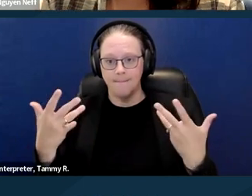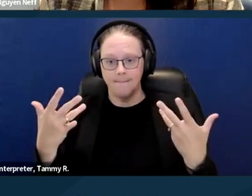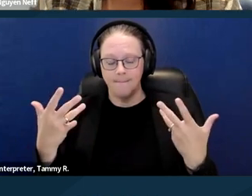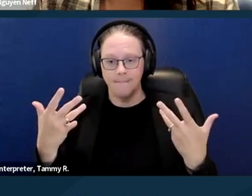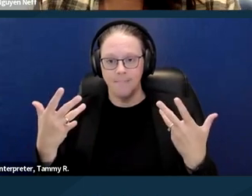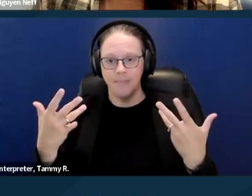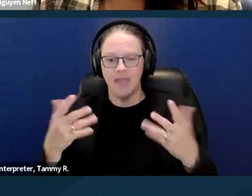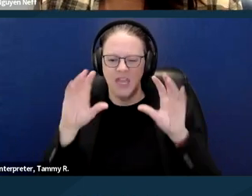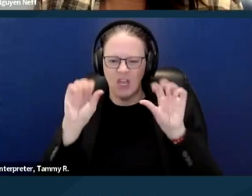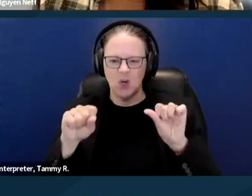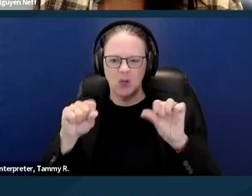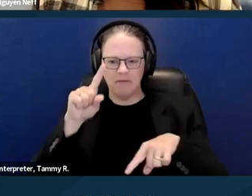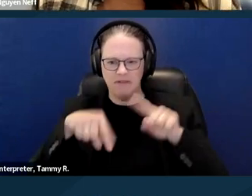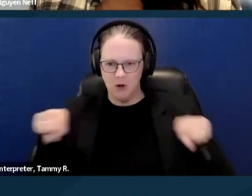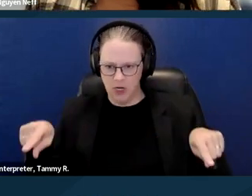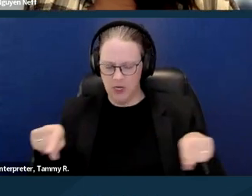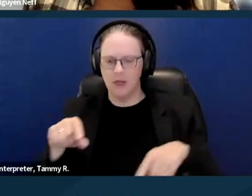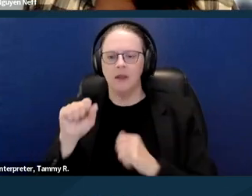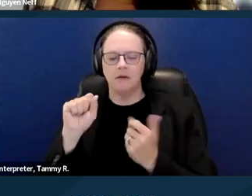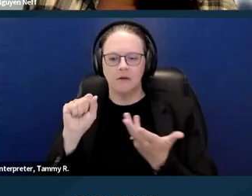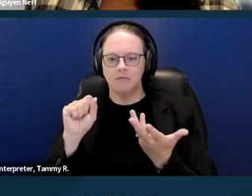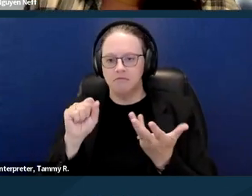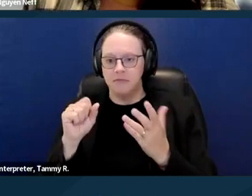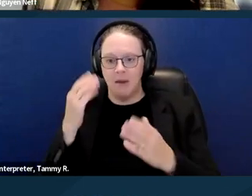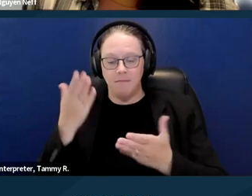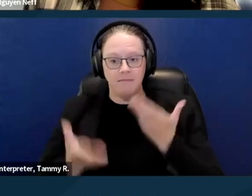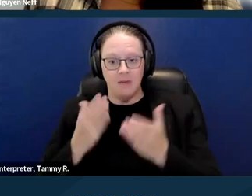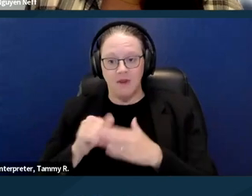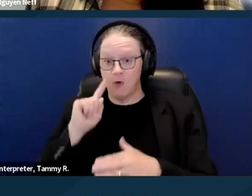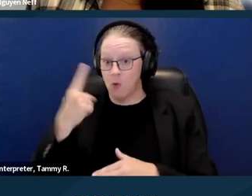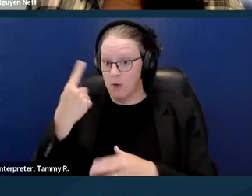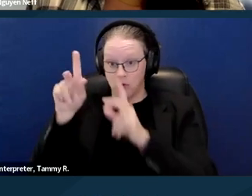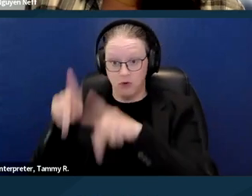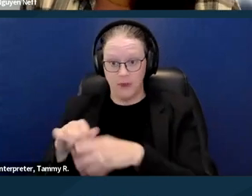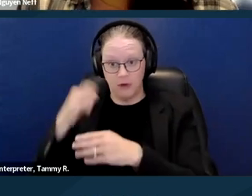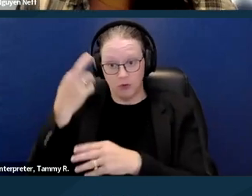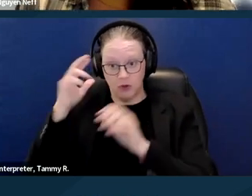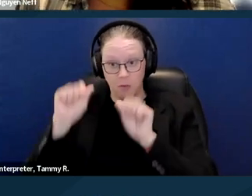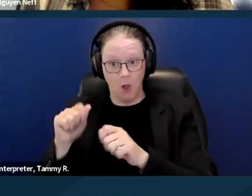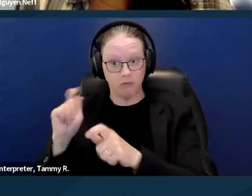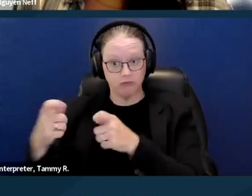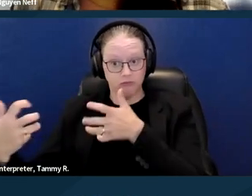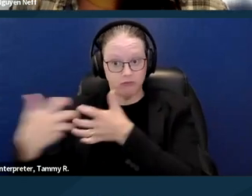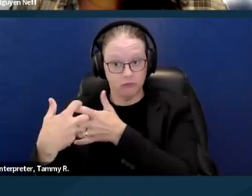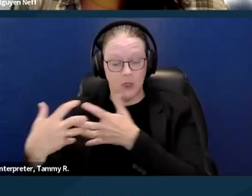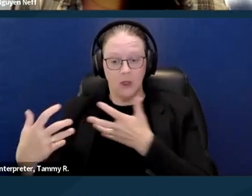So it could kind of vary whether or not it might be reasonable for one person reasonable accommodation requests after an eviction.